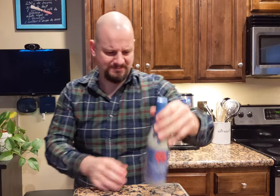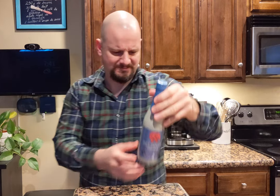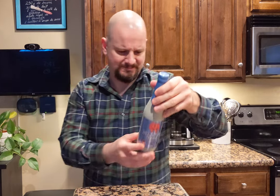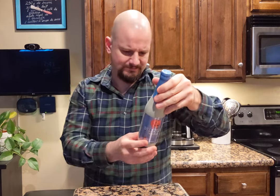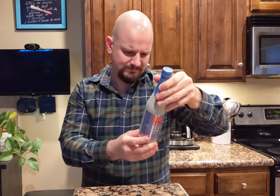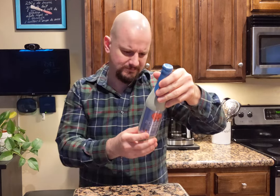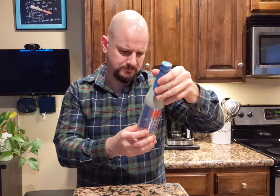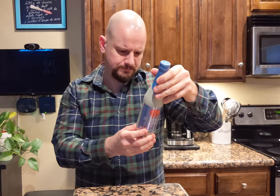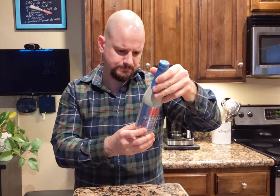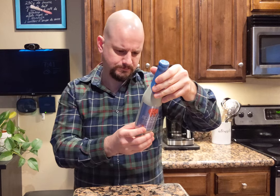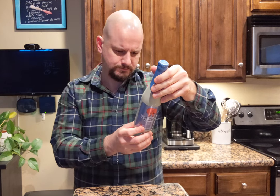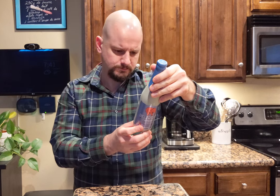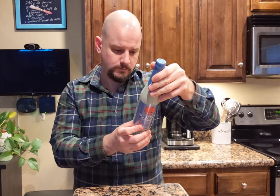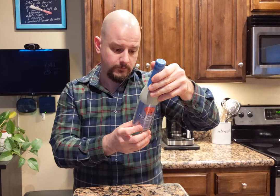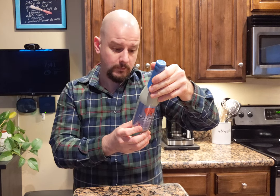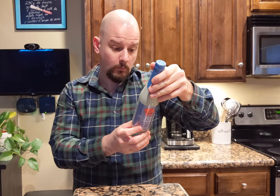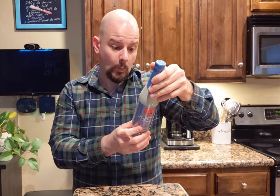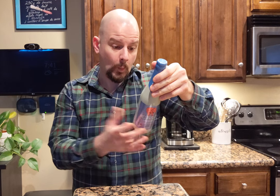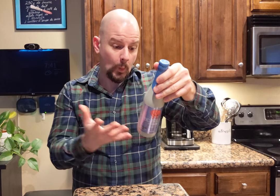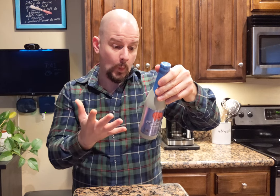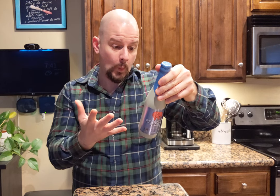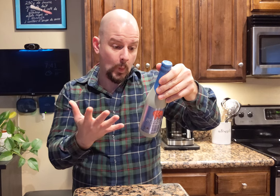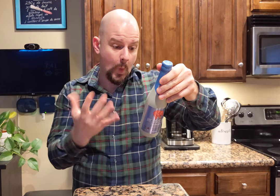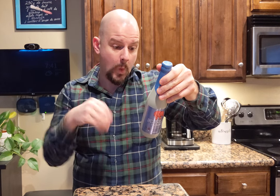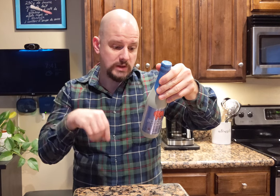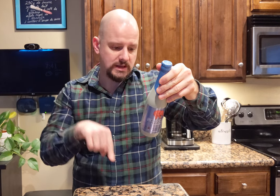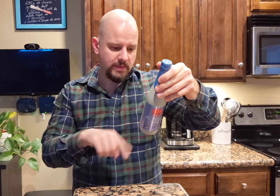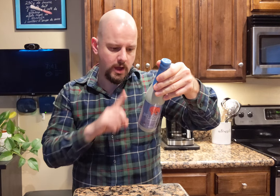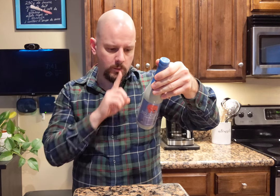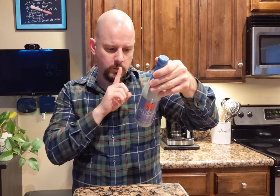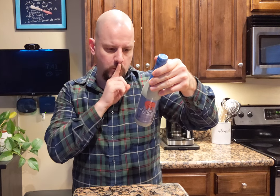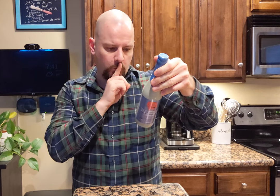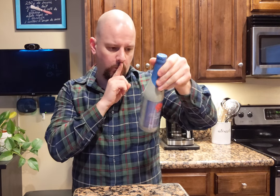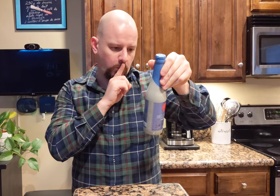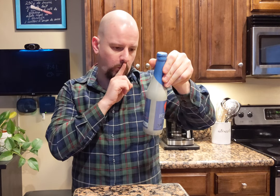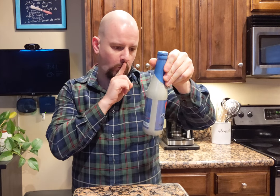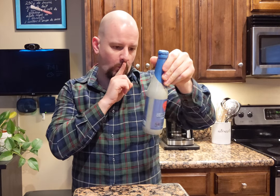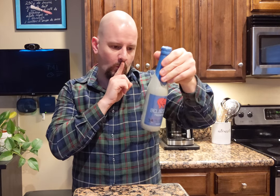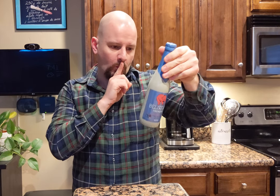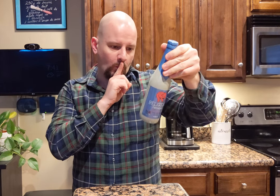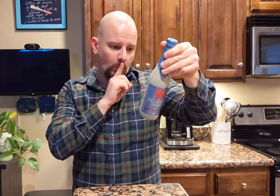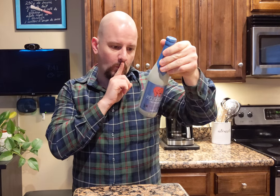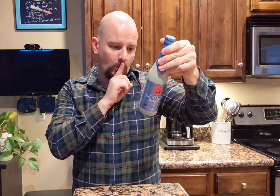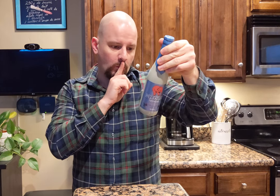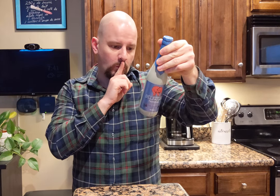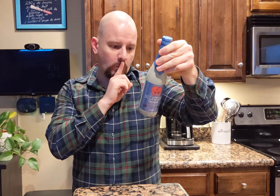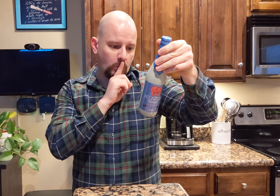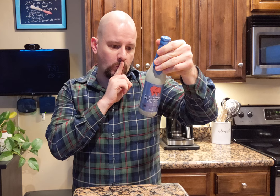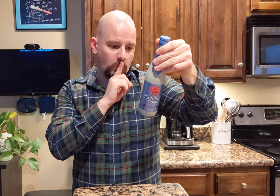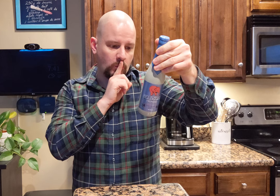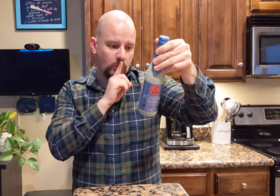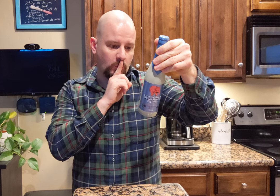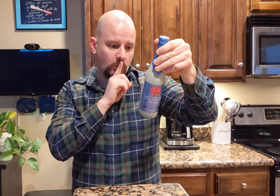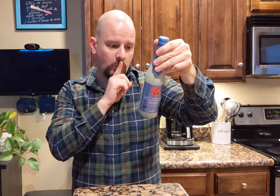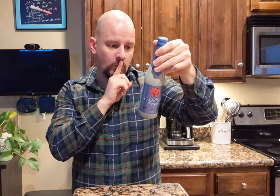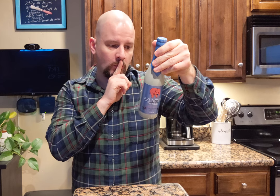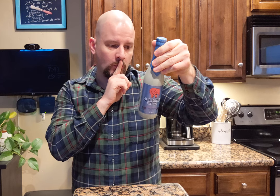The ingredients are... It does not say...